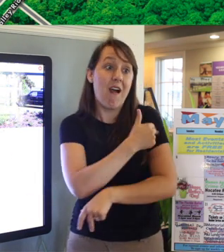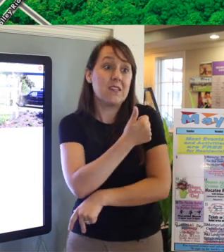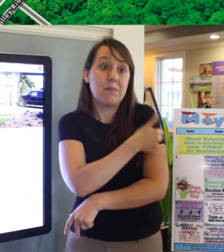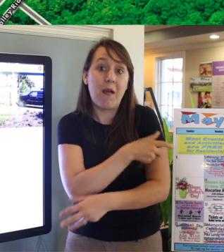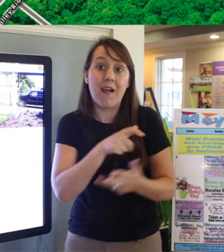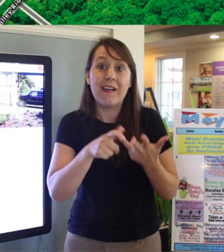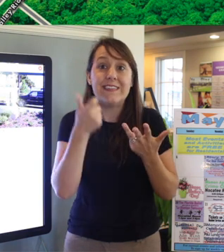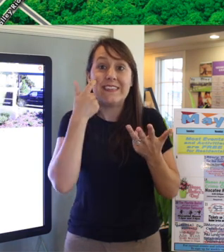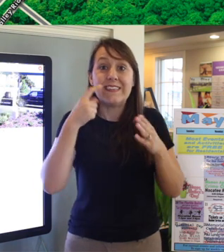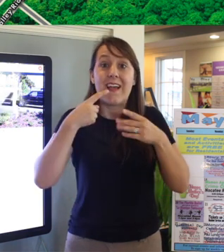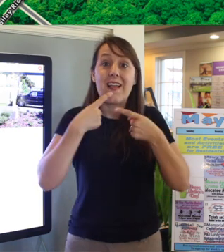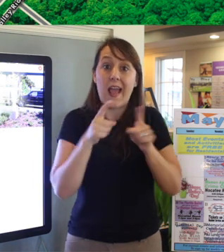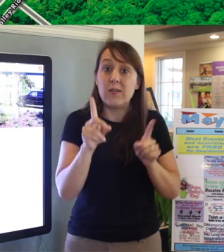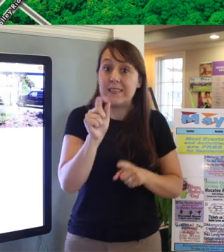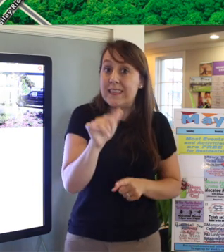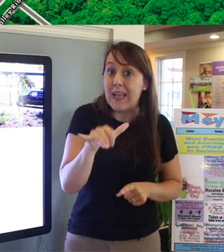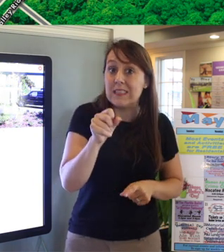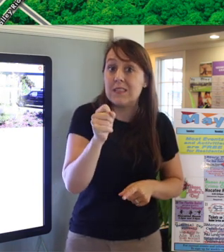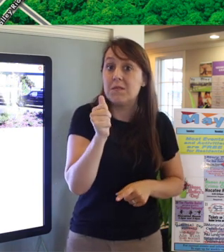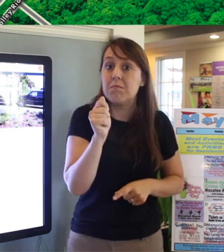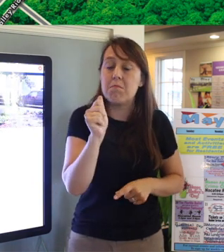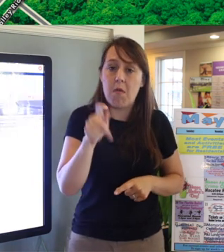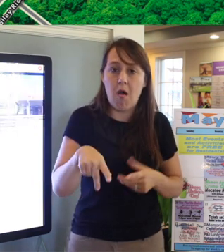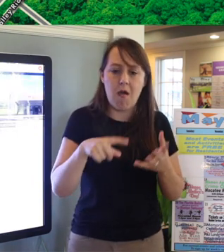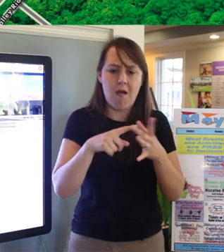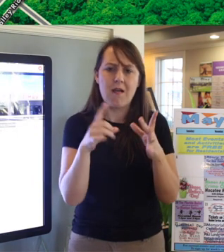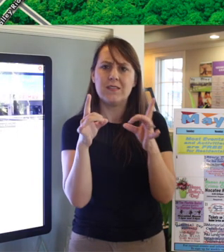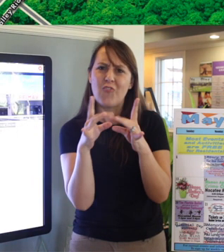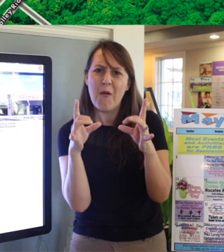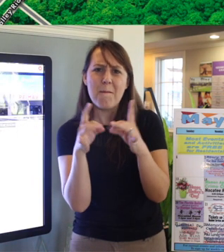You also have Starbucks, Tijuana Flats.